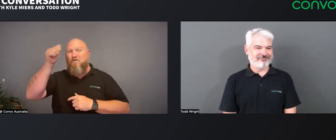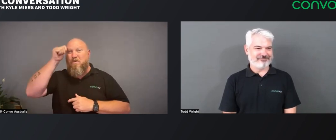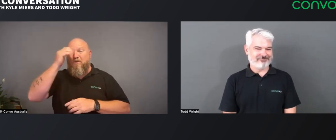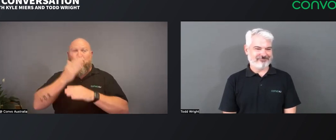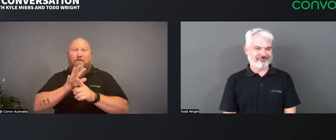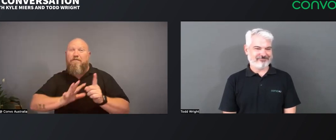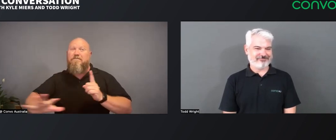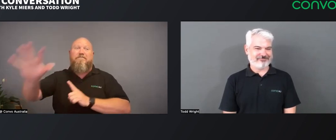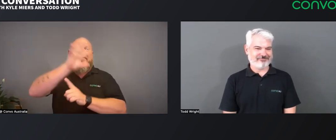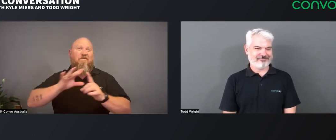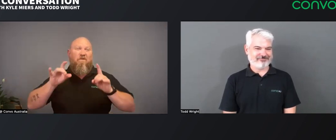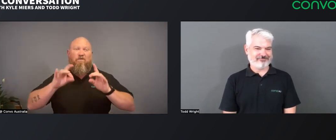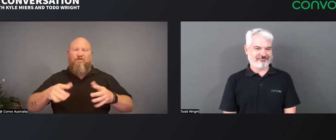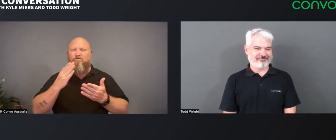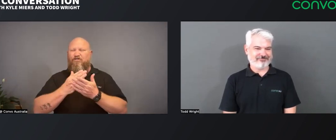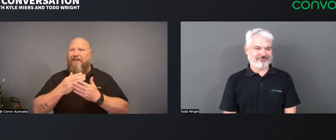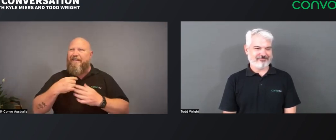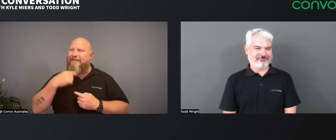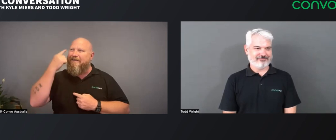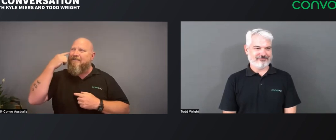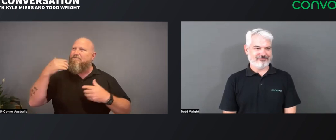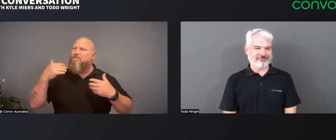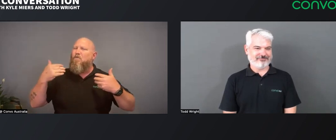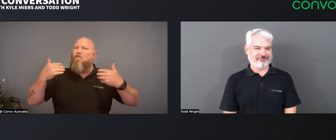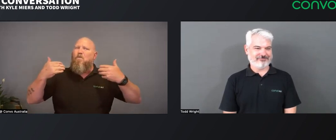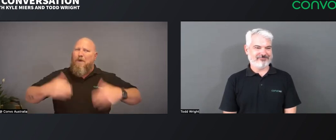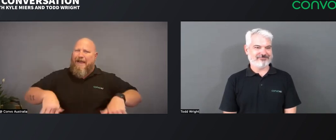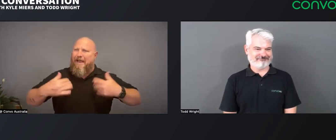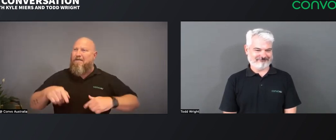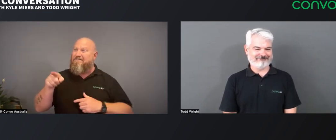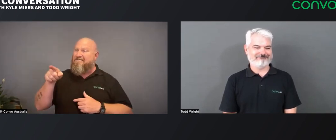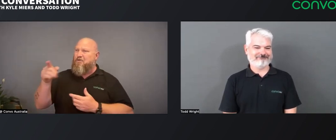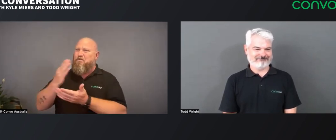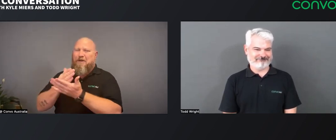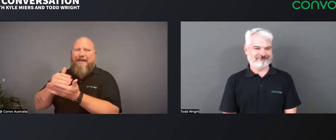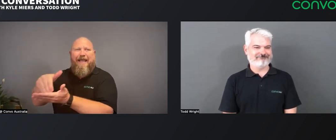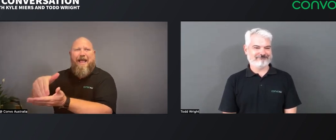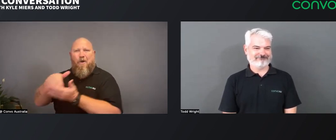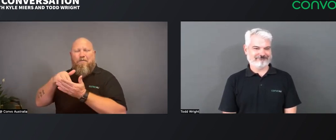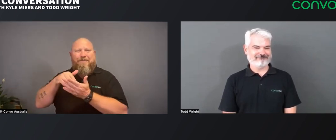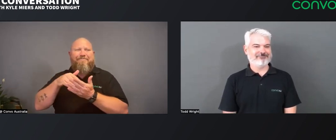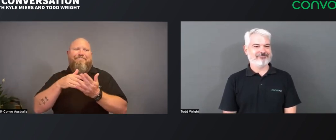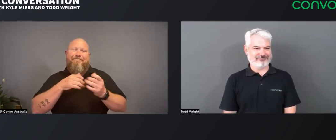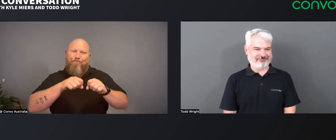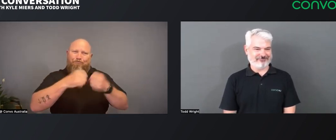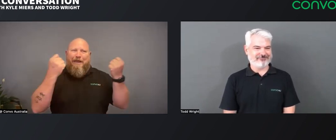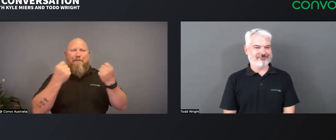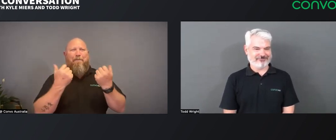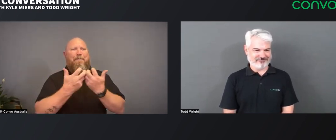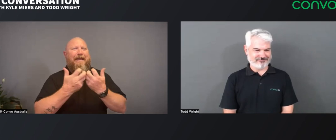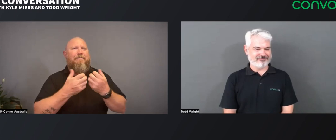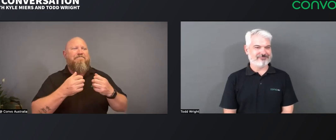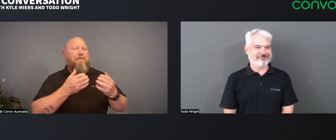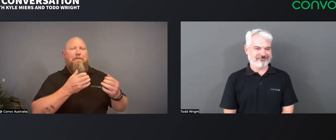different skill sets, and I think “Wow, that is key to breaking many barriers